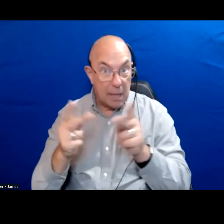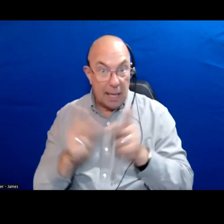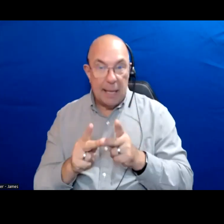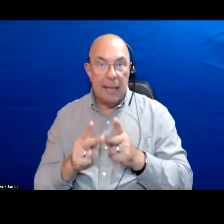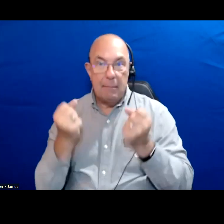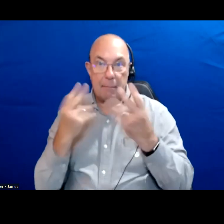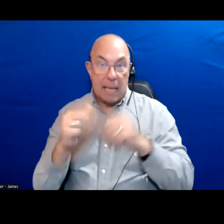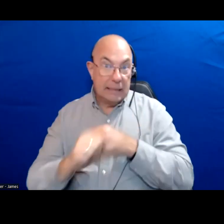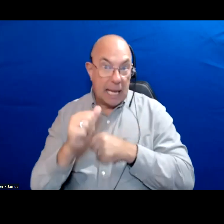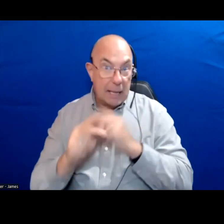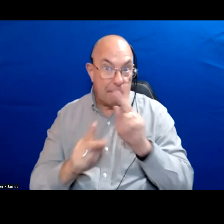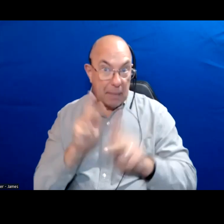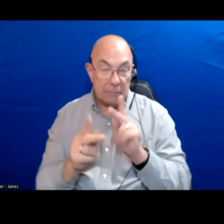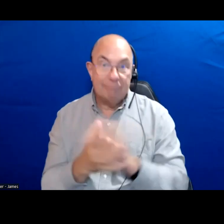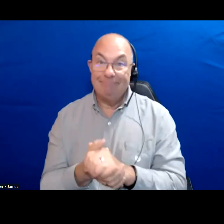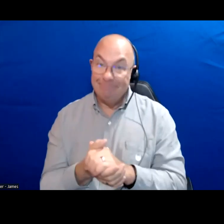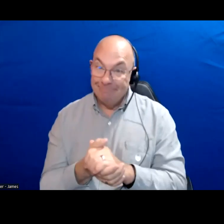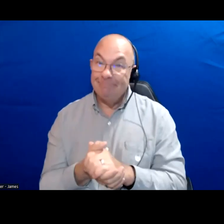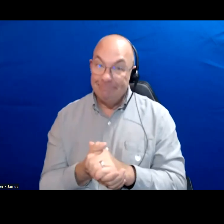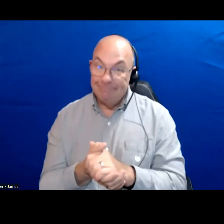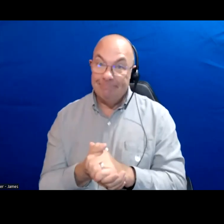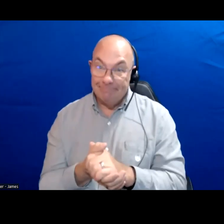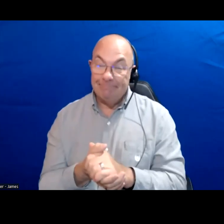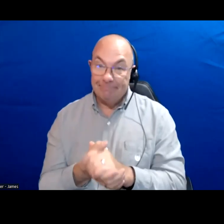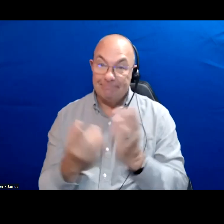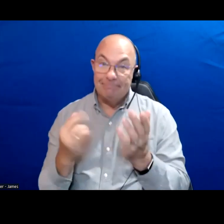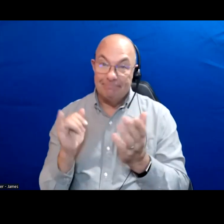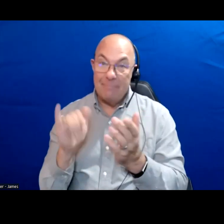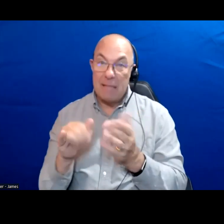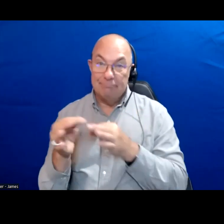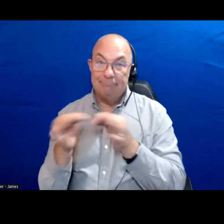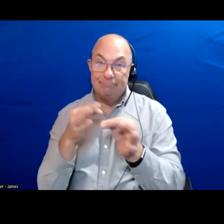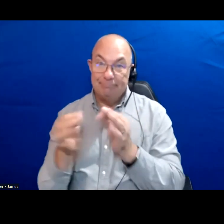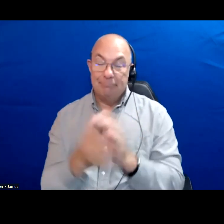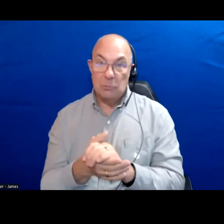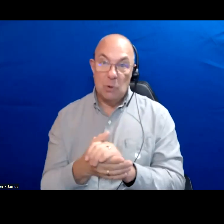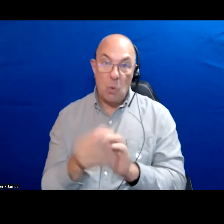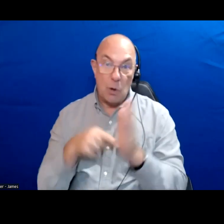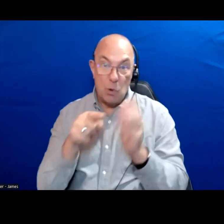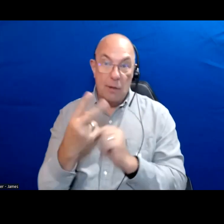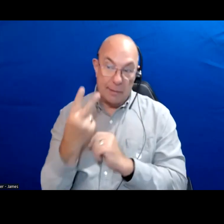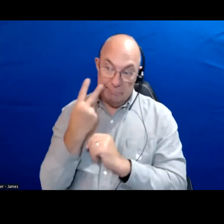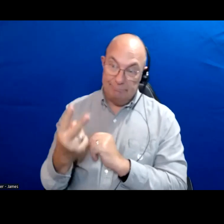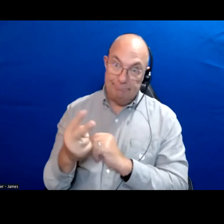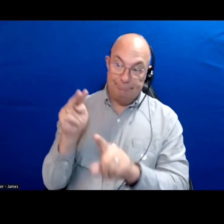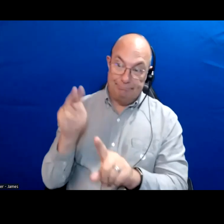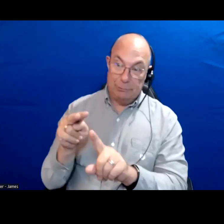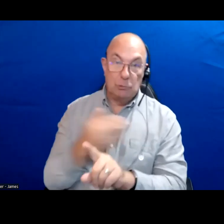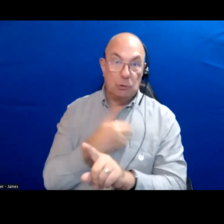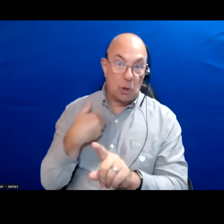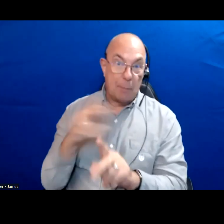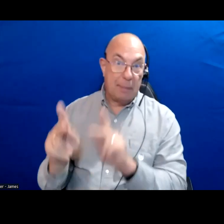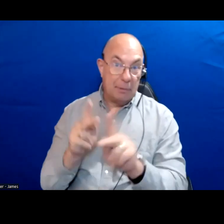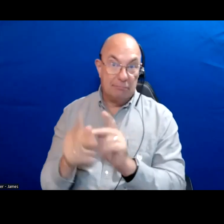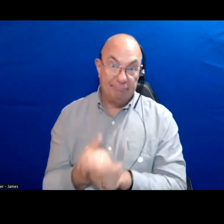people like that deftly says something about what you think about Toronto and Torontonians.